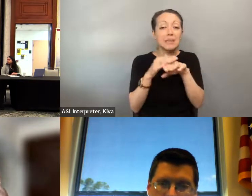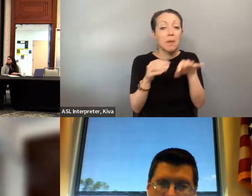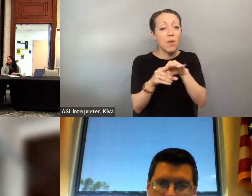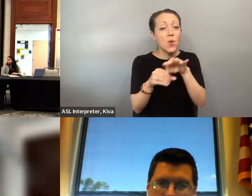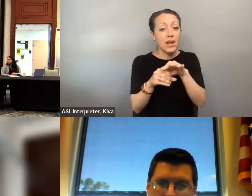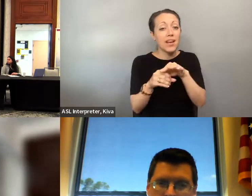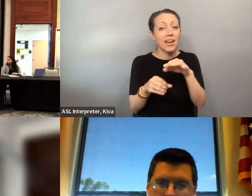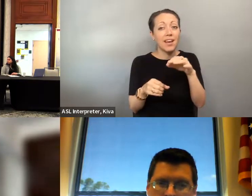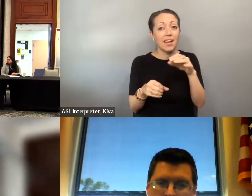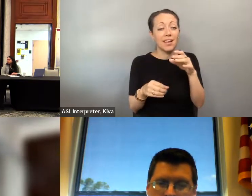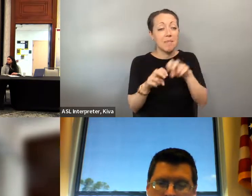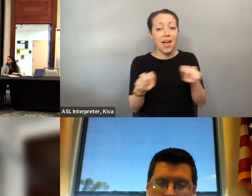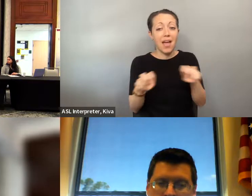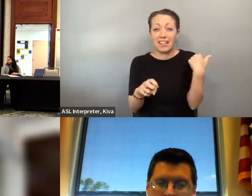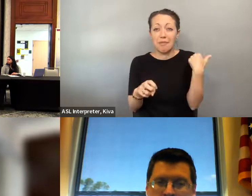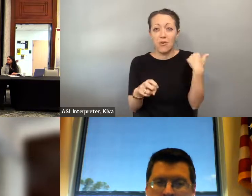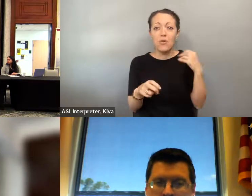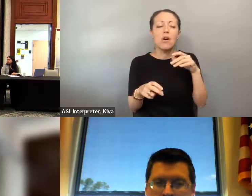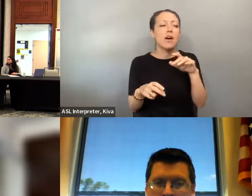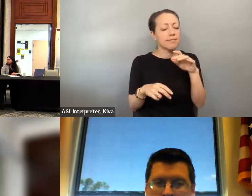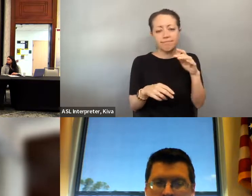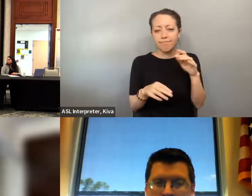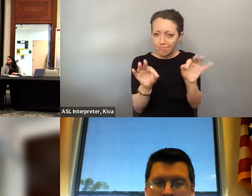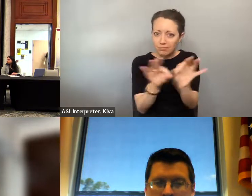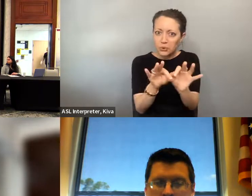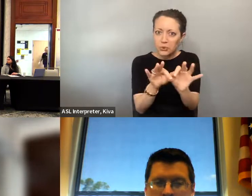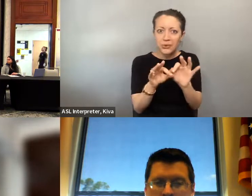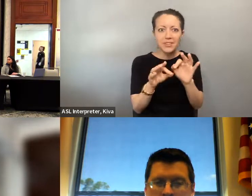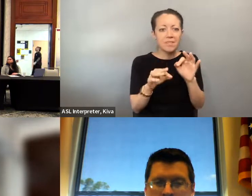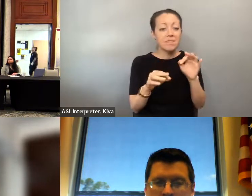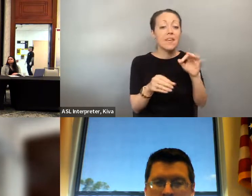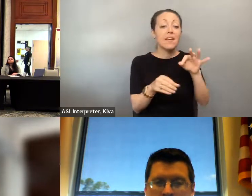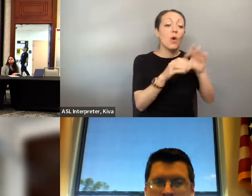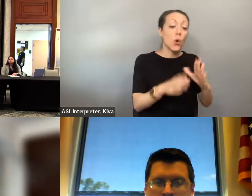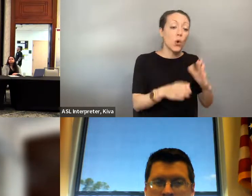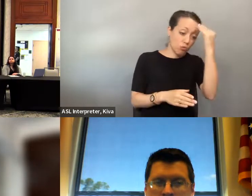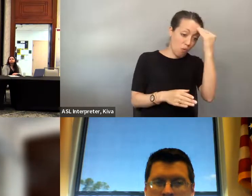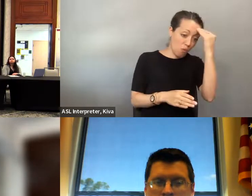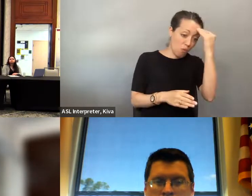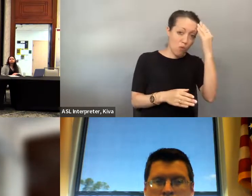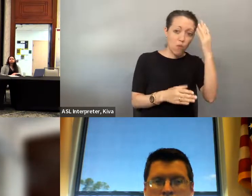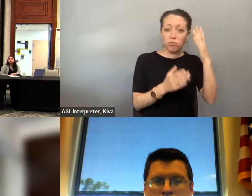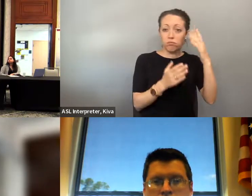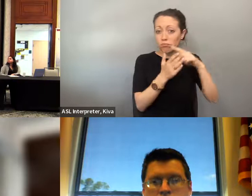» Yeah, definitely. And I think something that someone If I had known what my accommodations were. All the modern technology that we're using with accessible devices, how different my experience would have been in that moment yeah, definitely and I think something that someone mentioned earlier in the accessible voting pan is the importance of making sure that folks know not just mentioned earlier in the accessible voting panel was